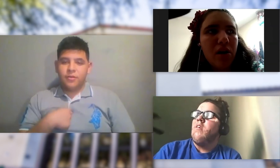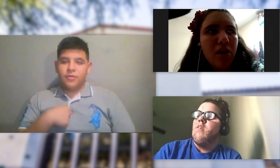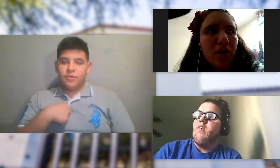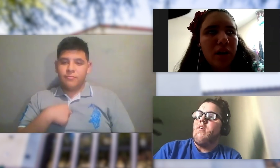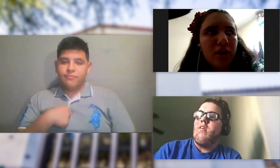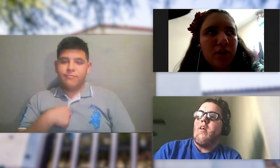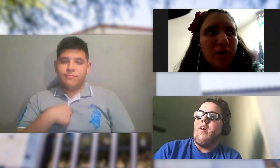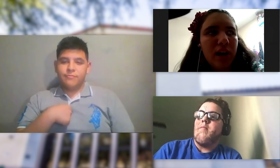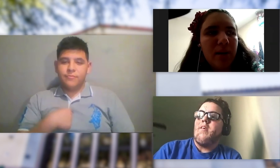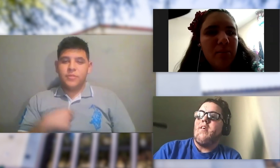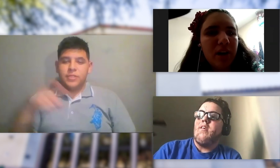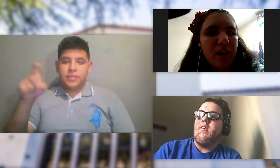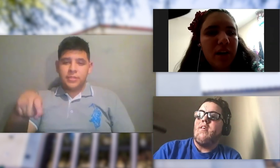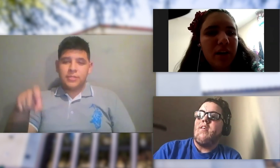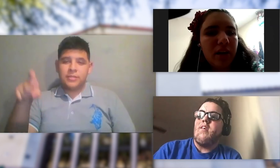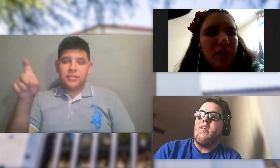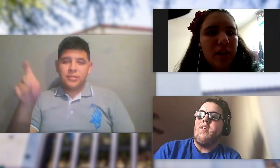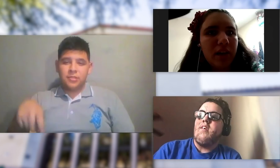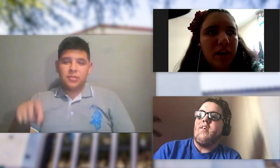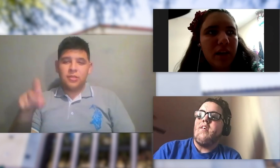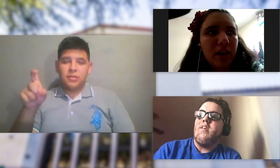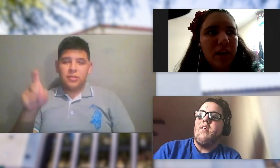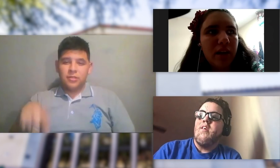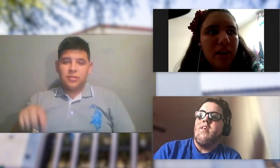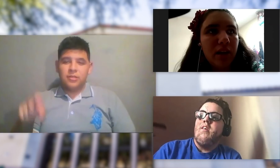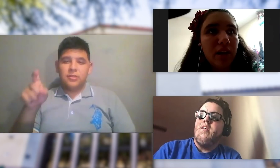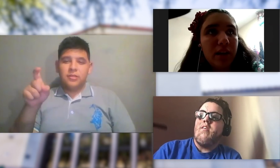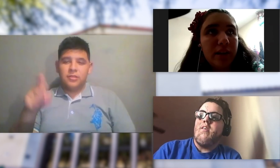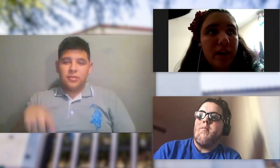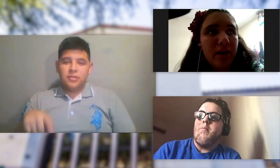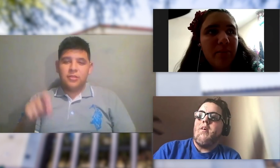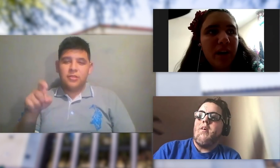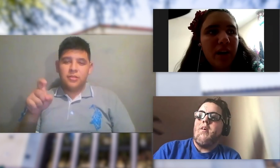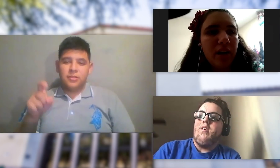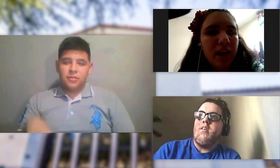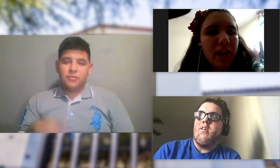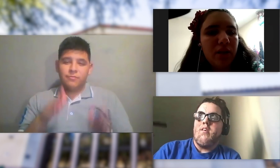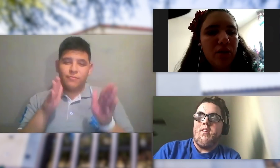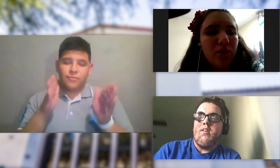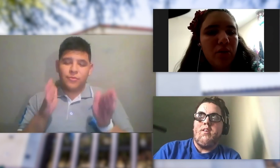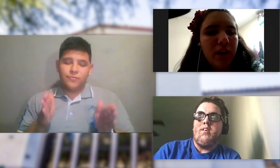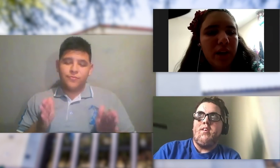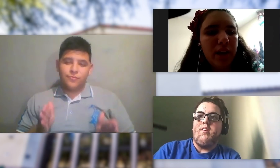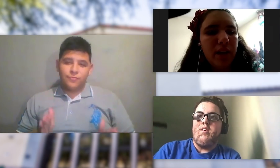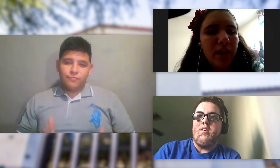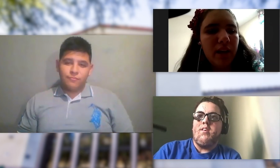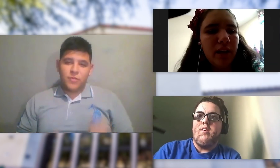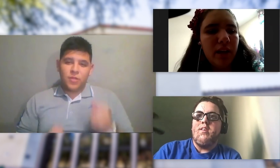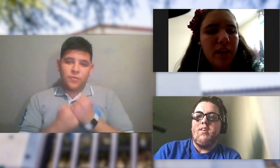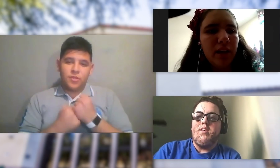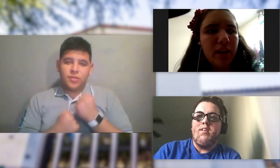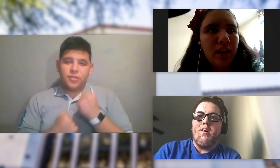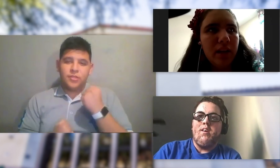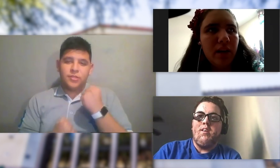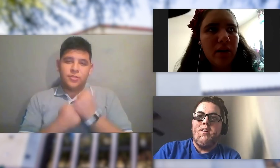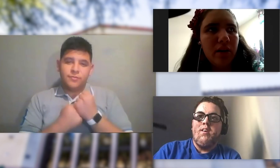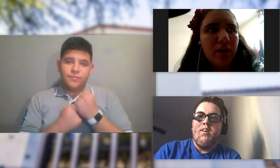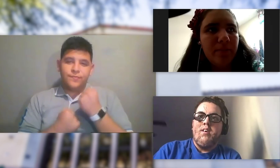'TIL I'M GONNA NEED SOMEBODY TO LEAN ON